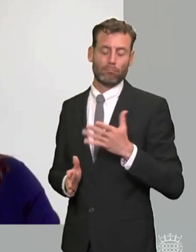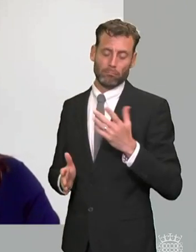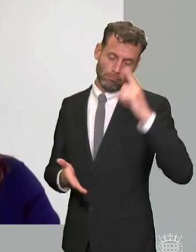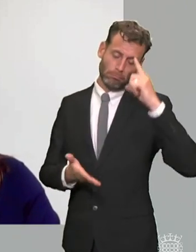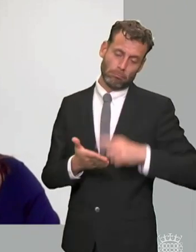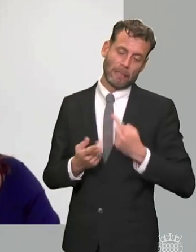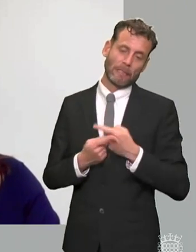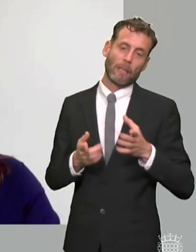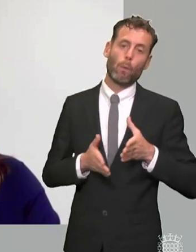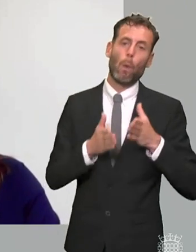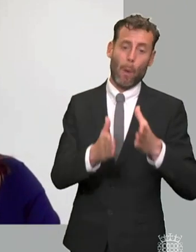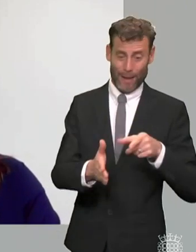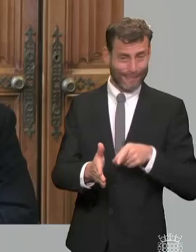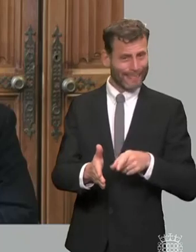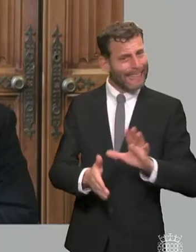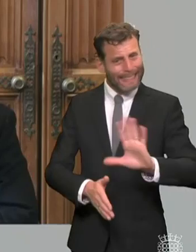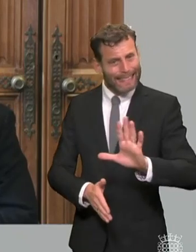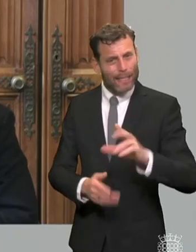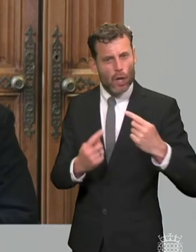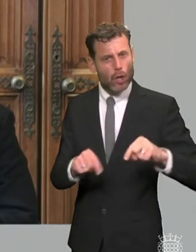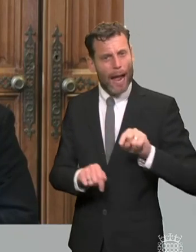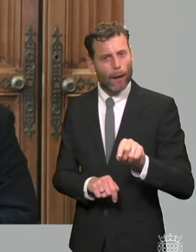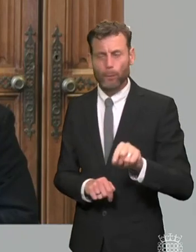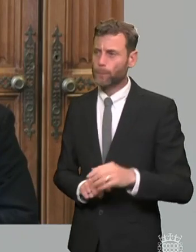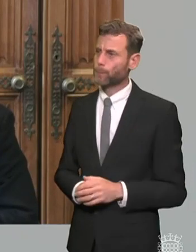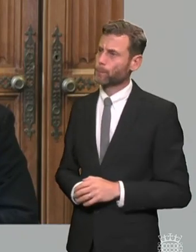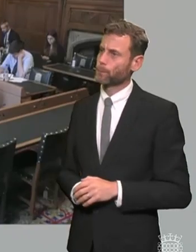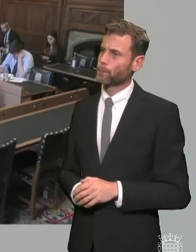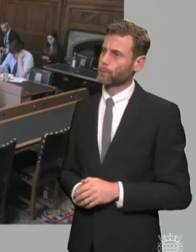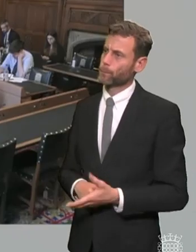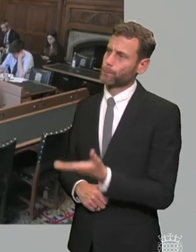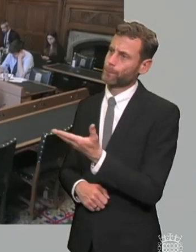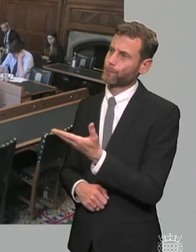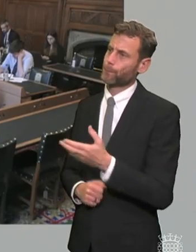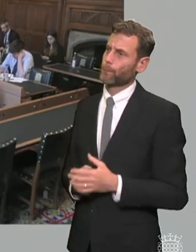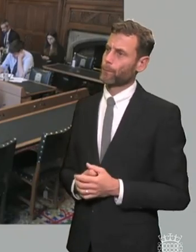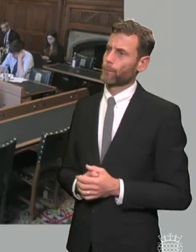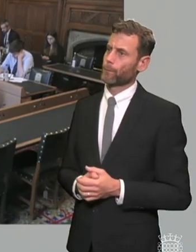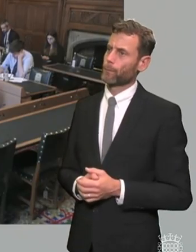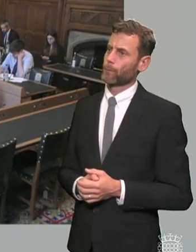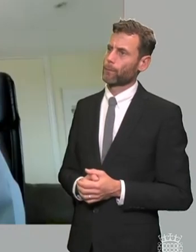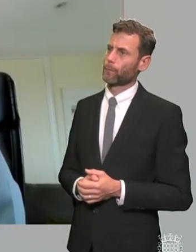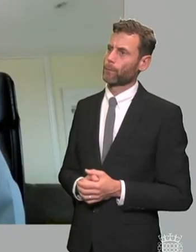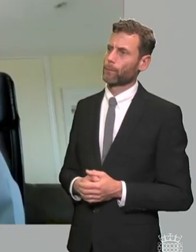fundamental misconception thank you immuno yeah and just just to build on that i think that the